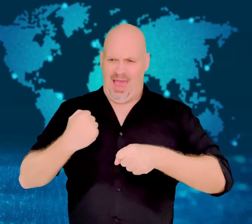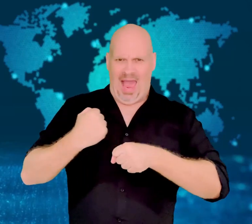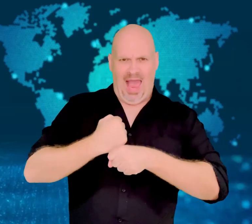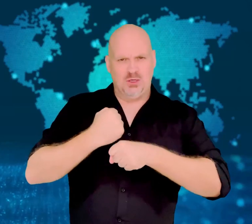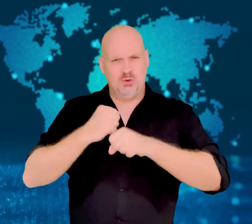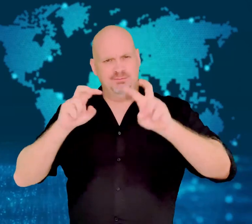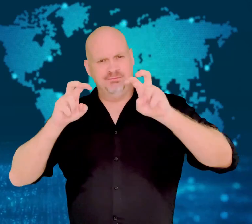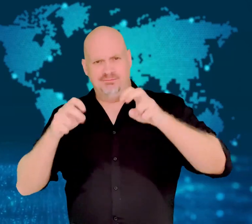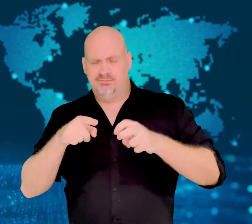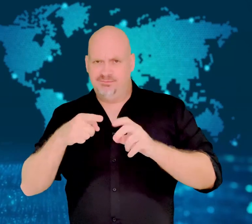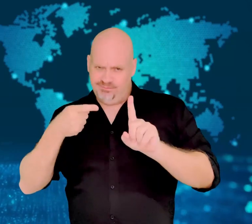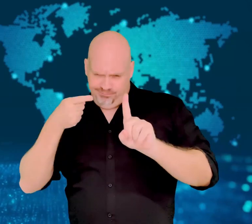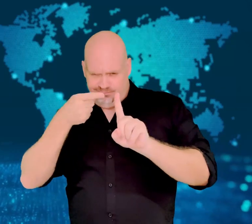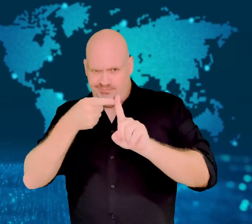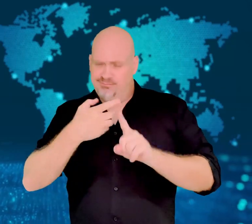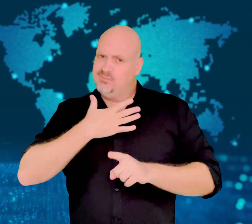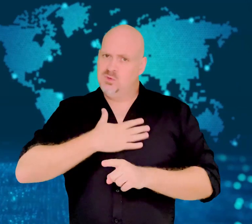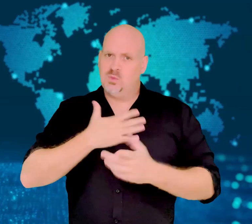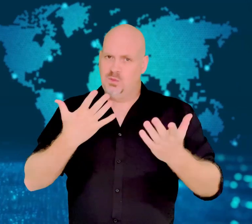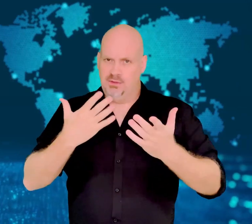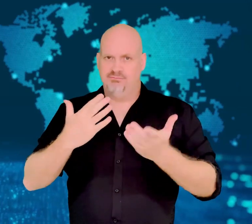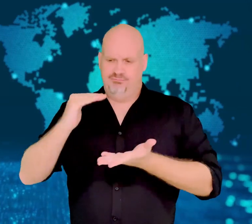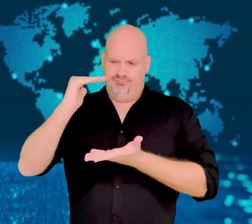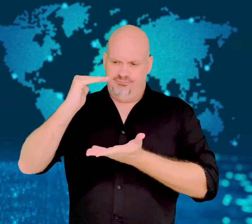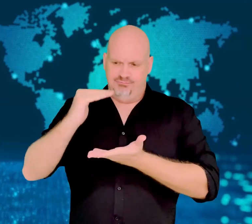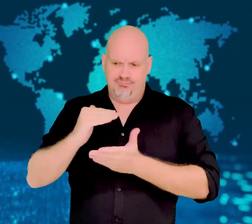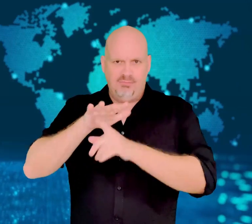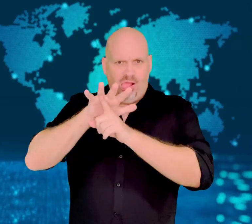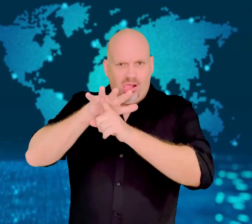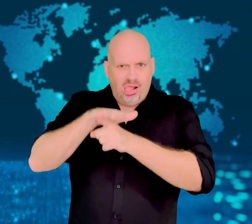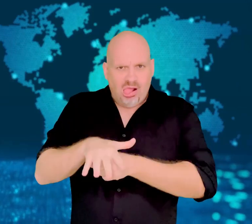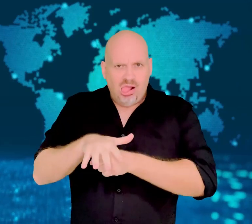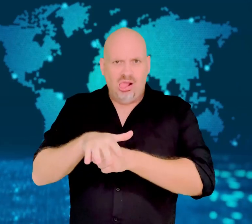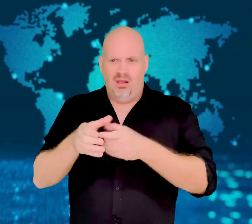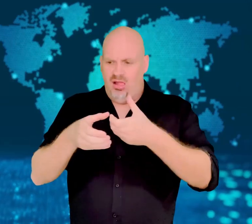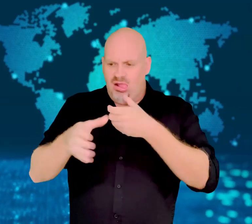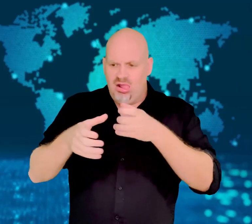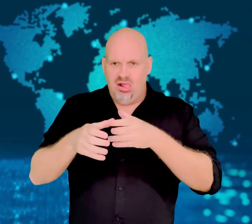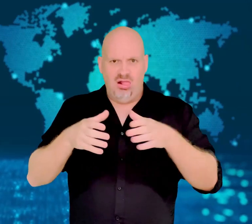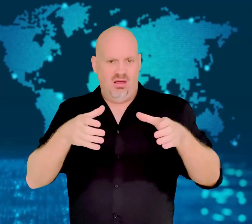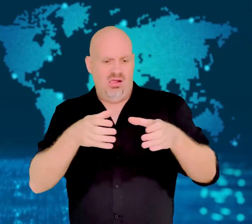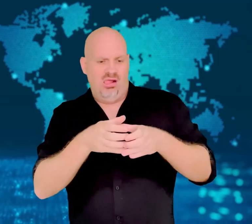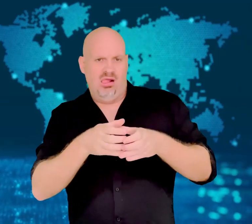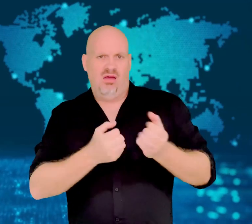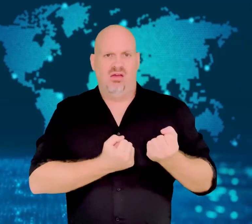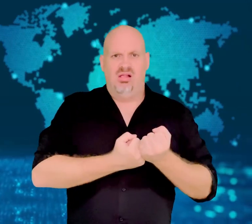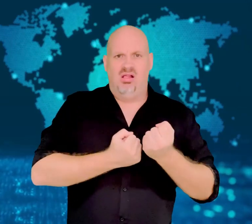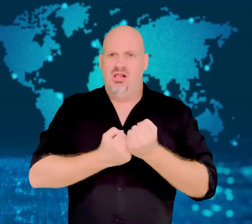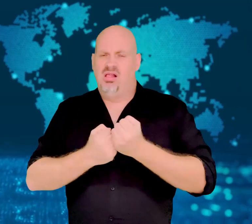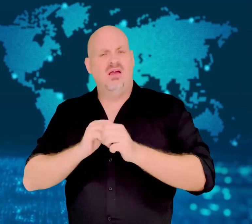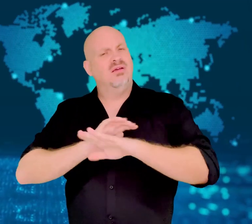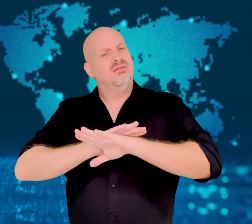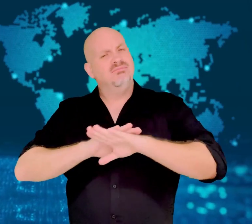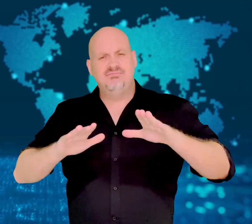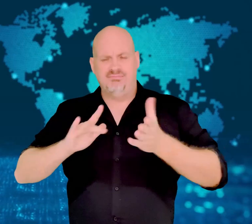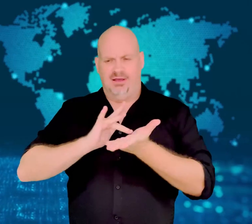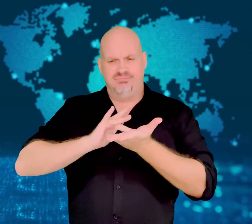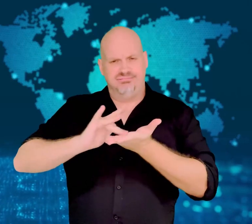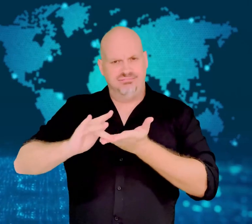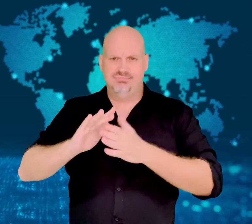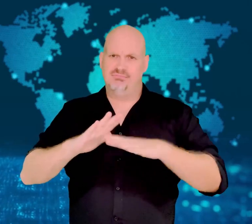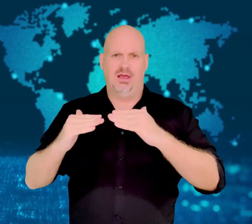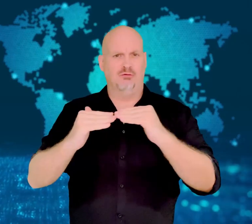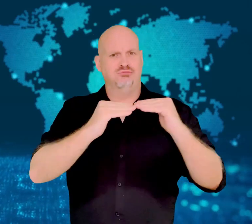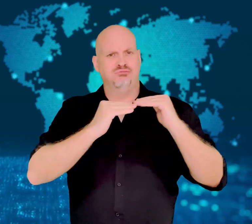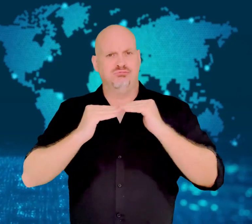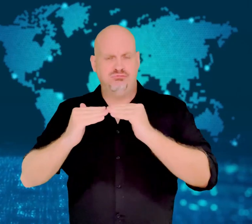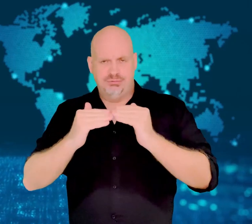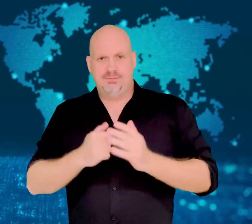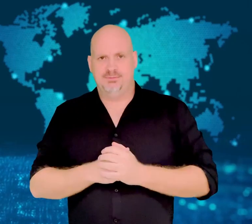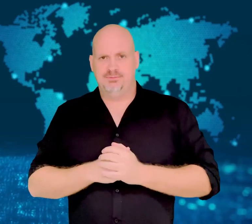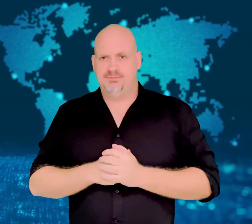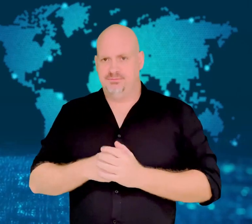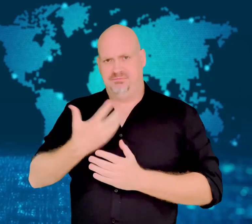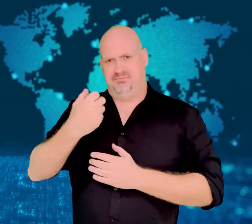Those who argue in favor of affirmative action say it helps give groups